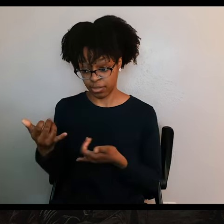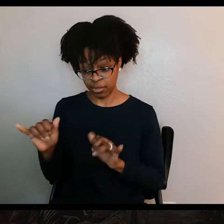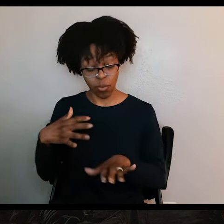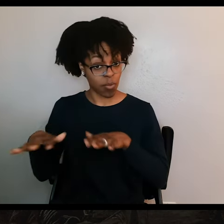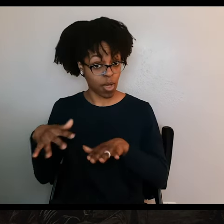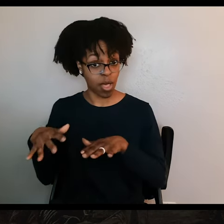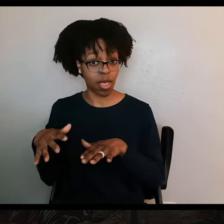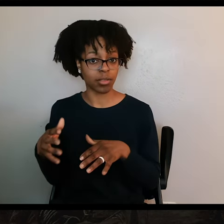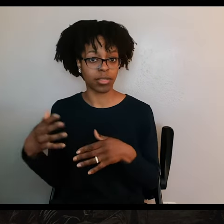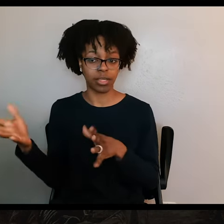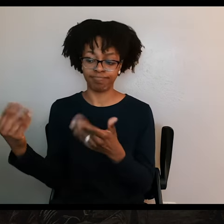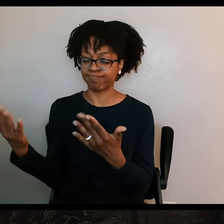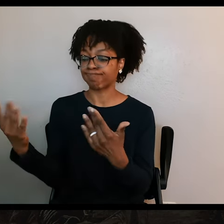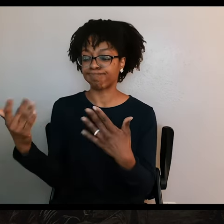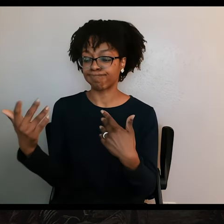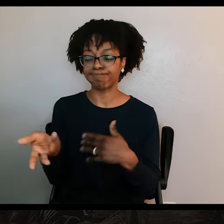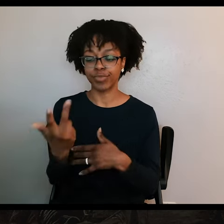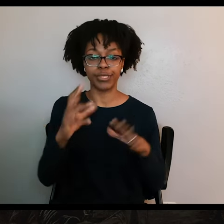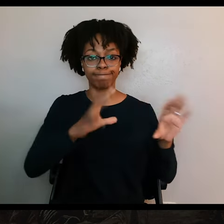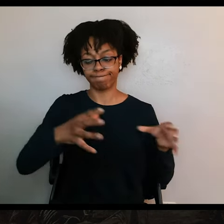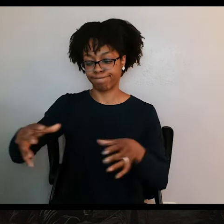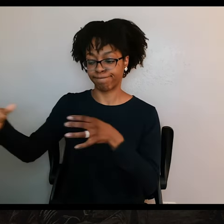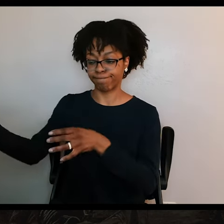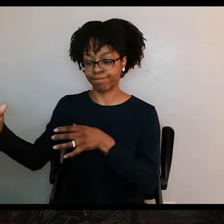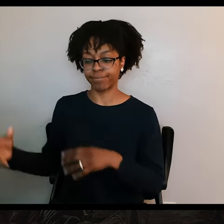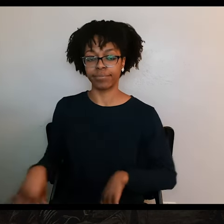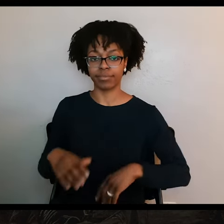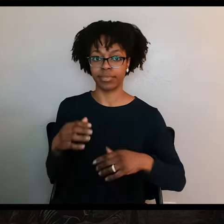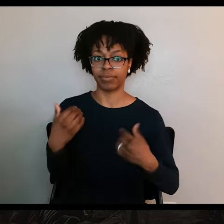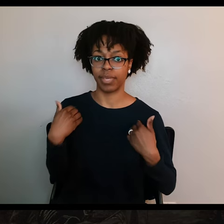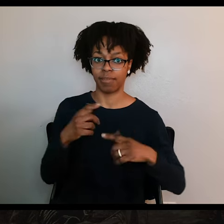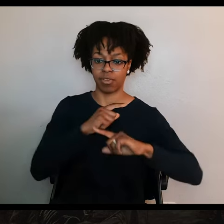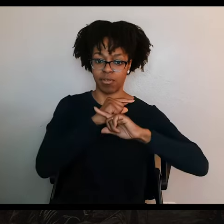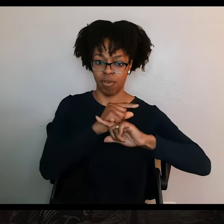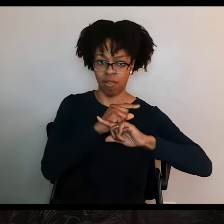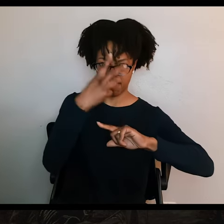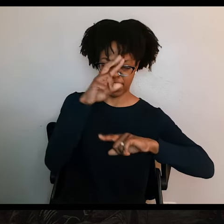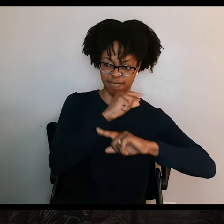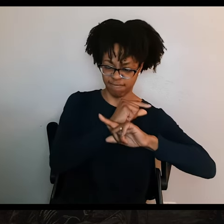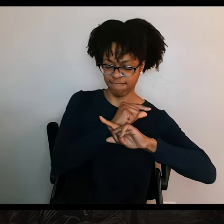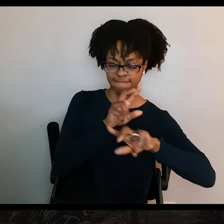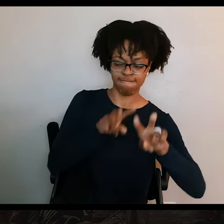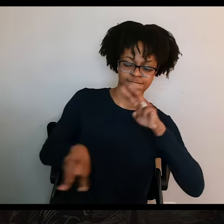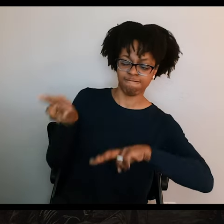And they were marched out in three different directions, under heavy guard. Now, the prisoners have been told a lot of things about where they were going.